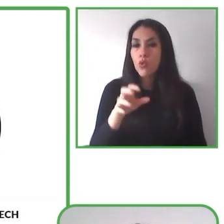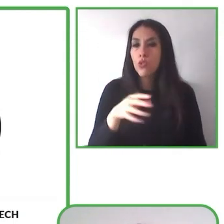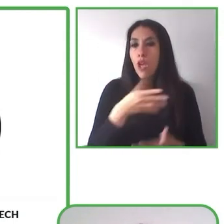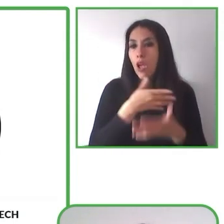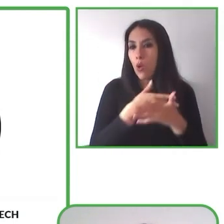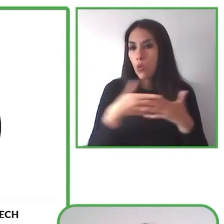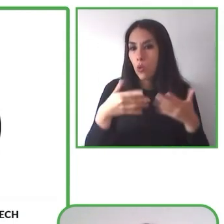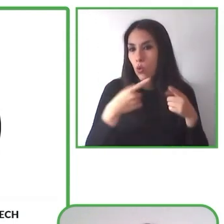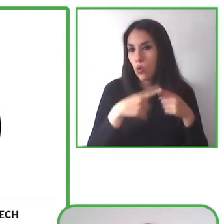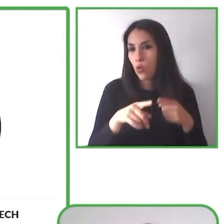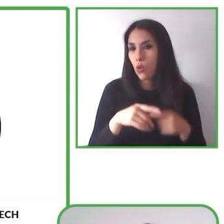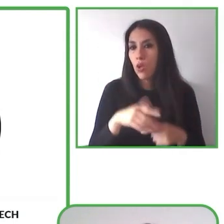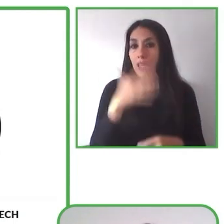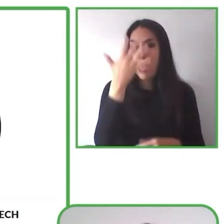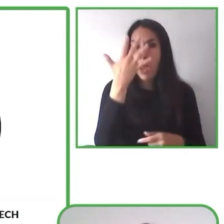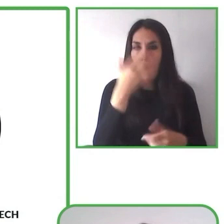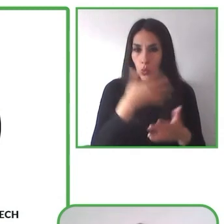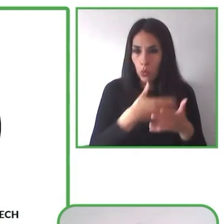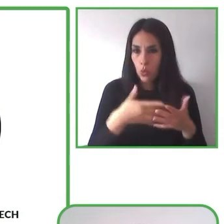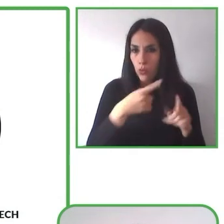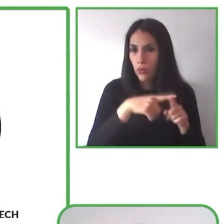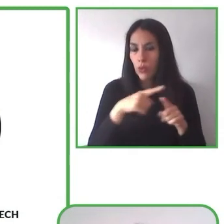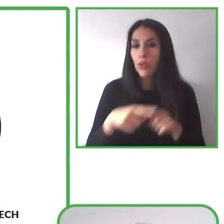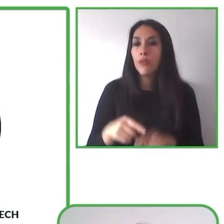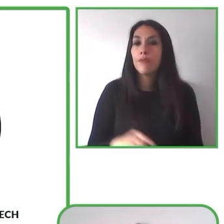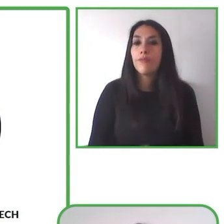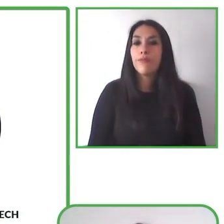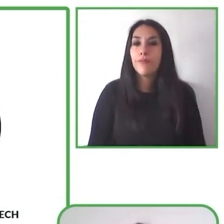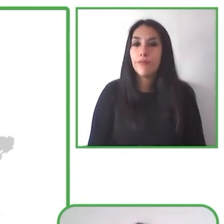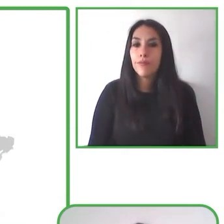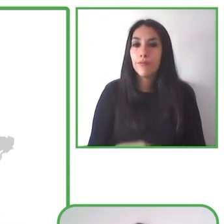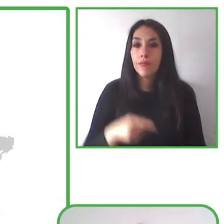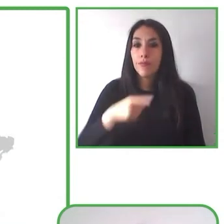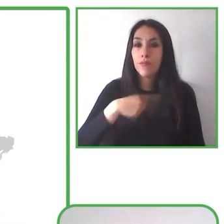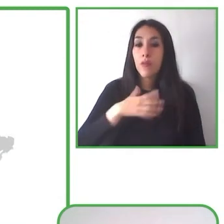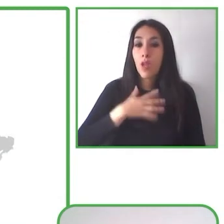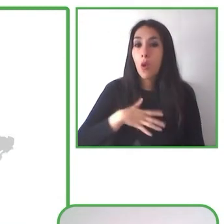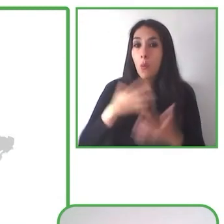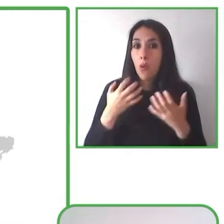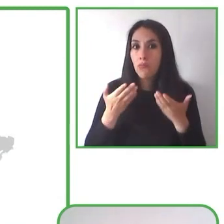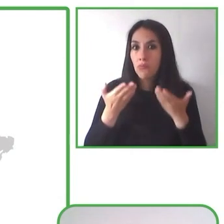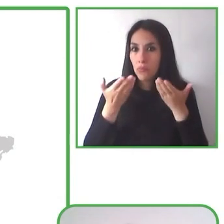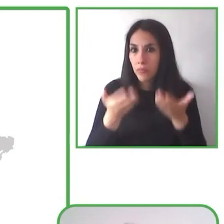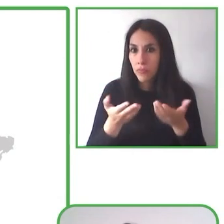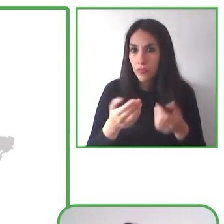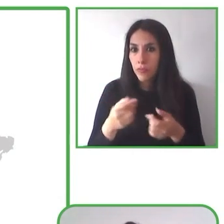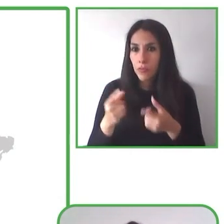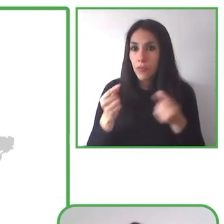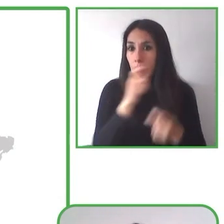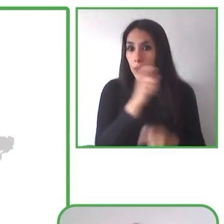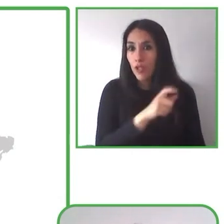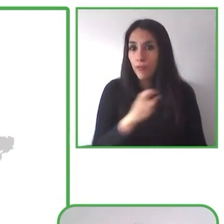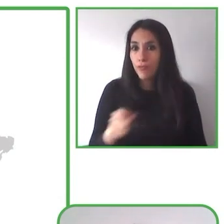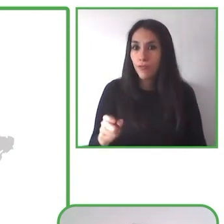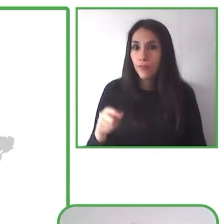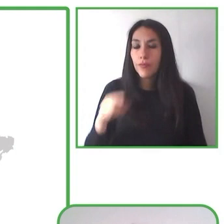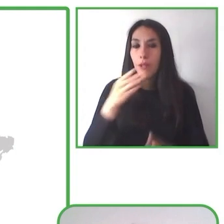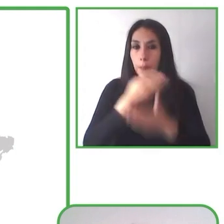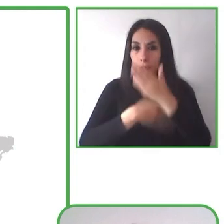We want to provide the best solution for people with disabilities. Our plan.